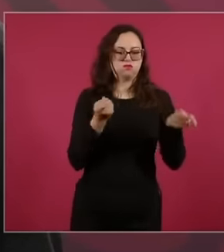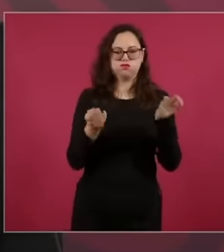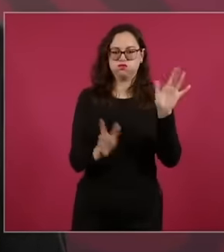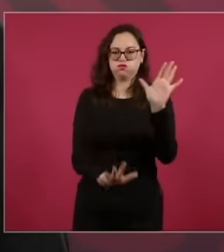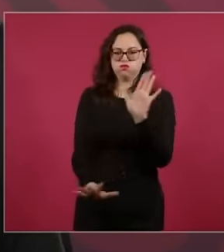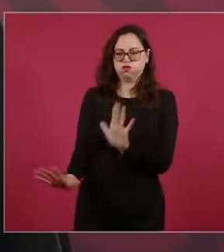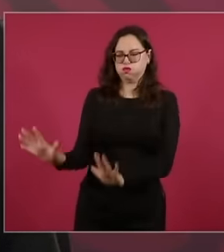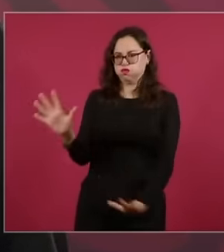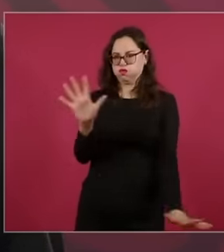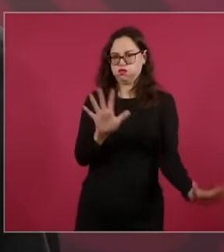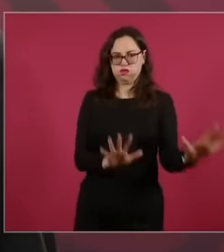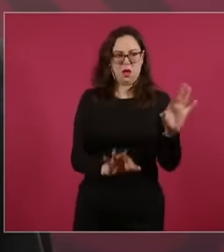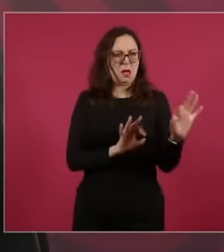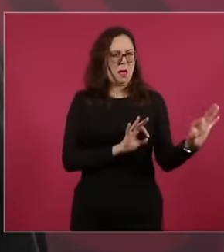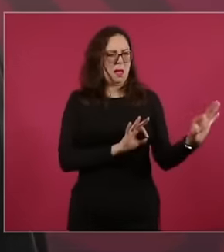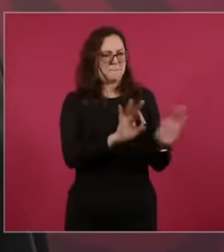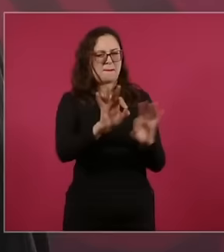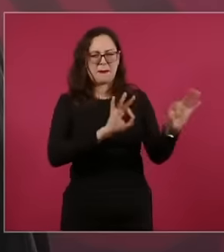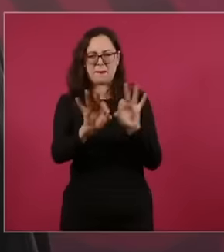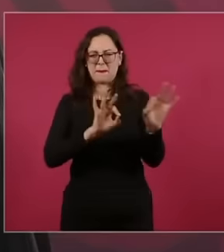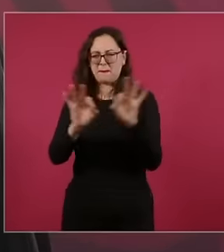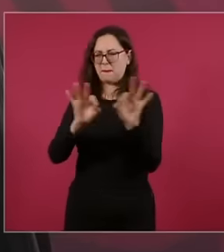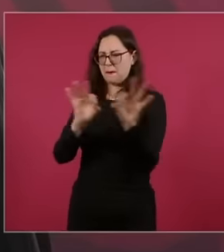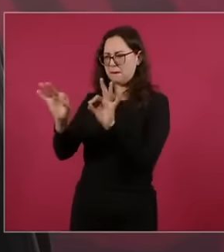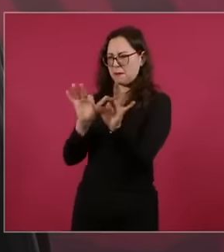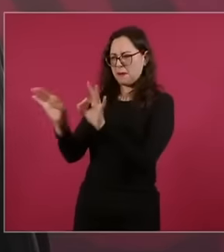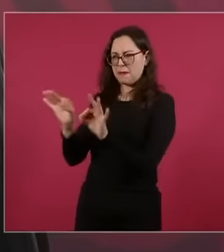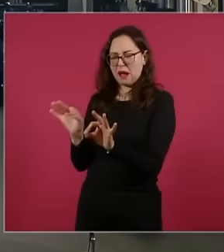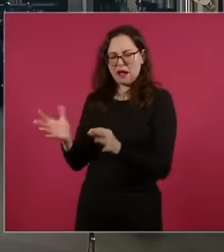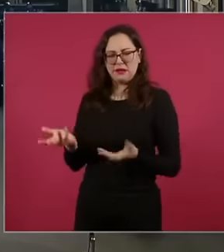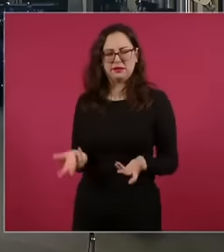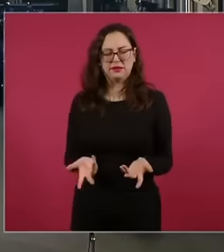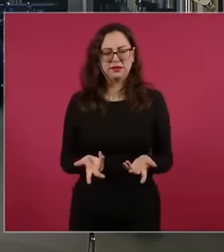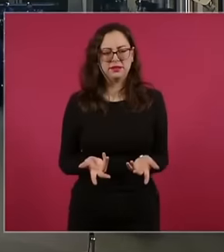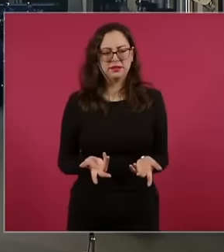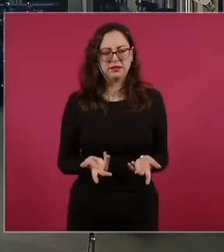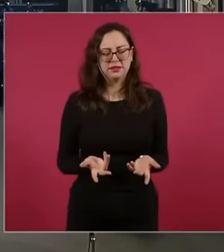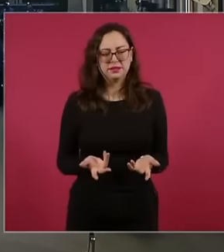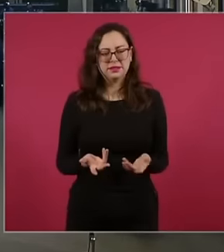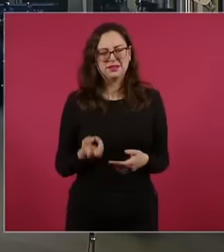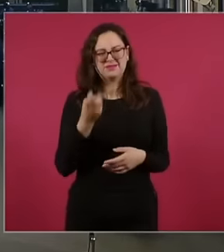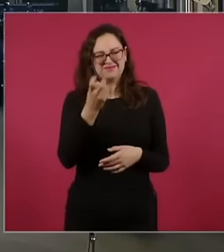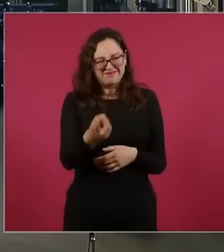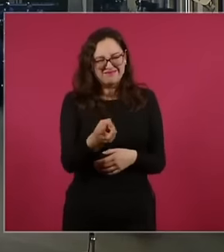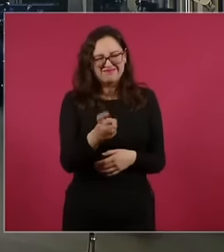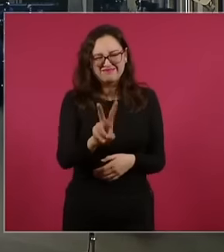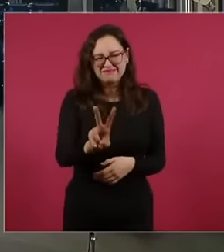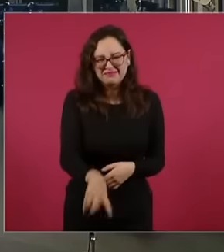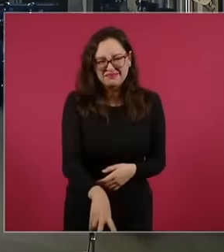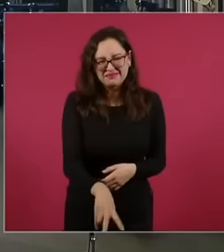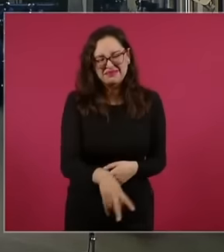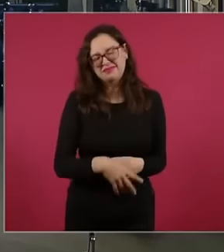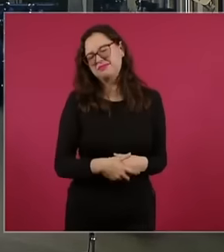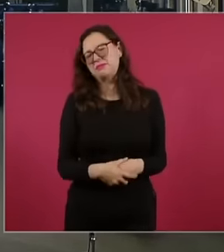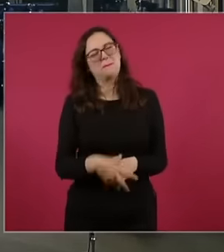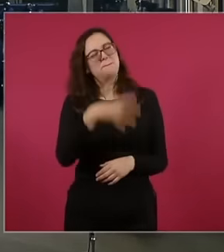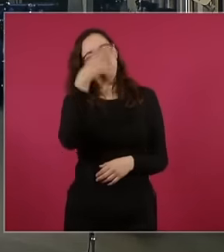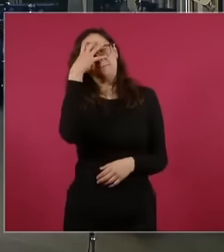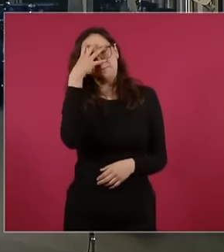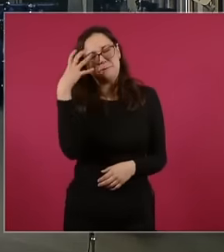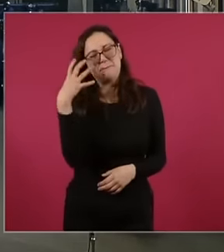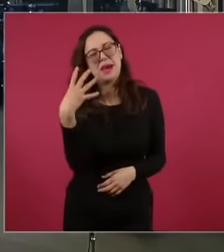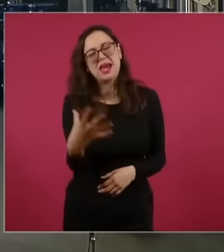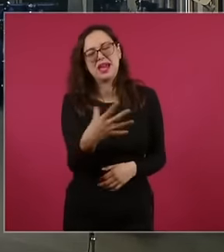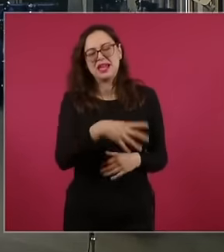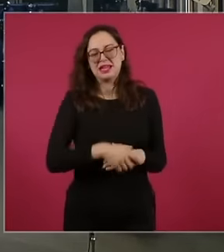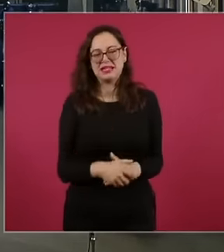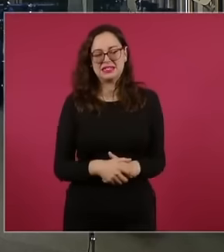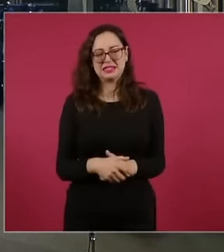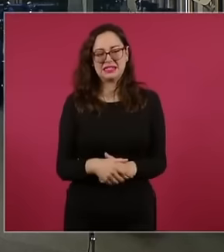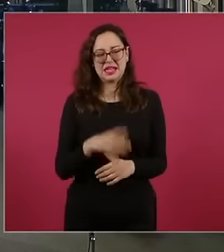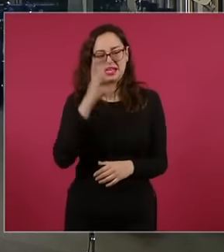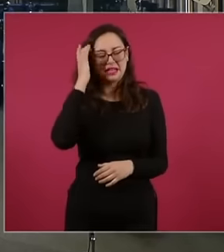Manipulation is very shameful what happens with the majority of the media,